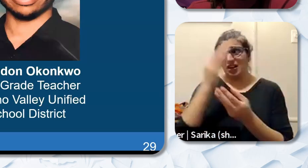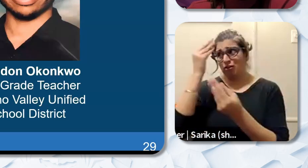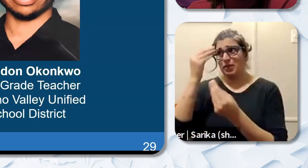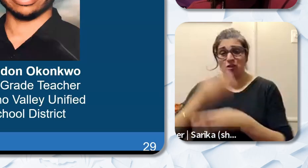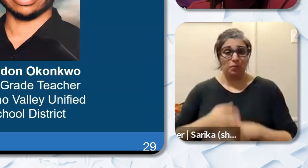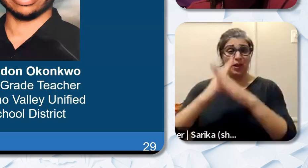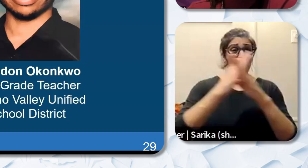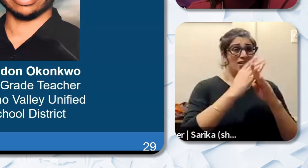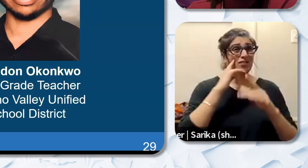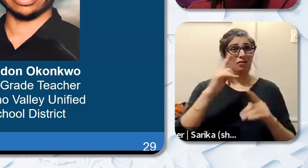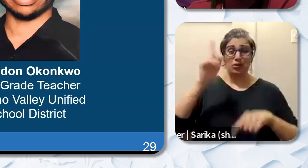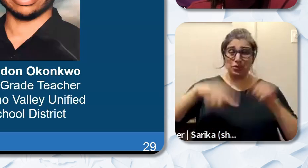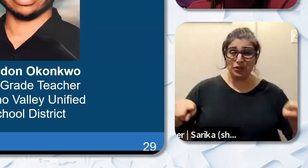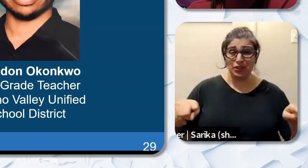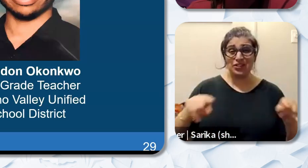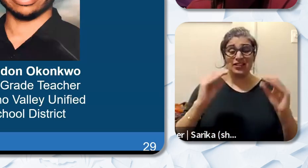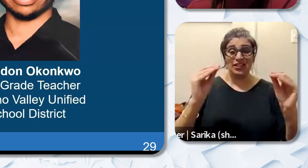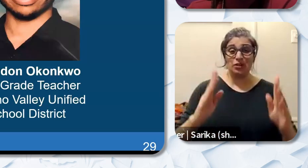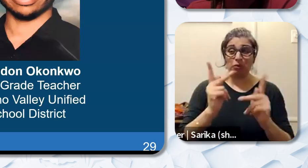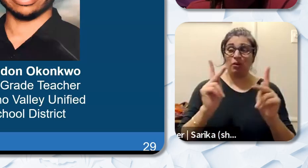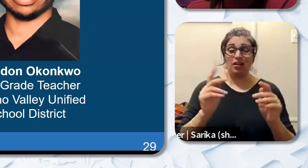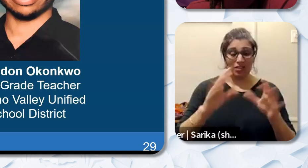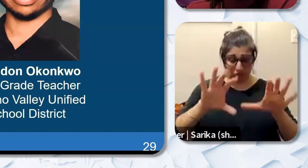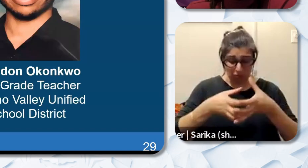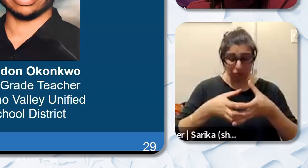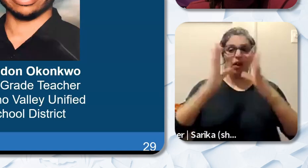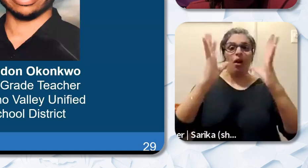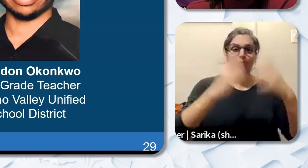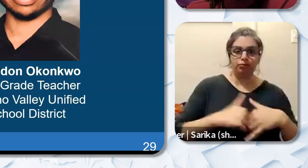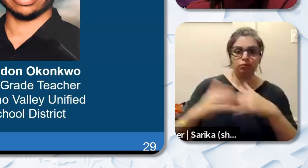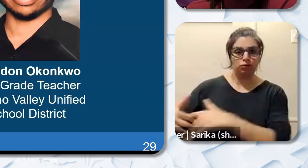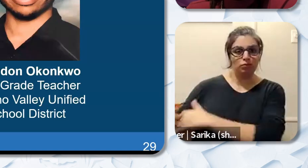diverse teaching pool to respond to the local and State needs for credentialed and licensed